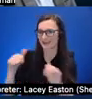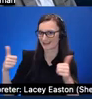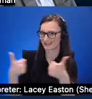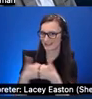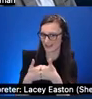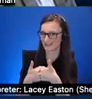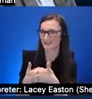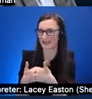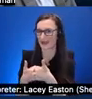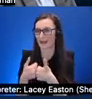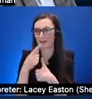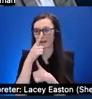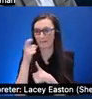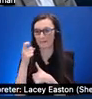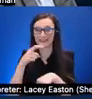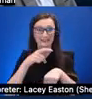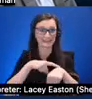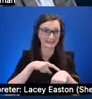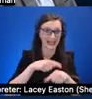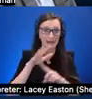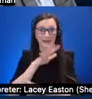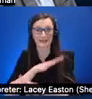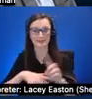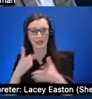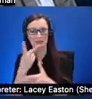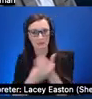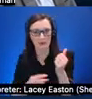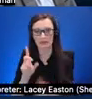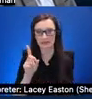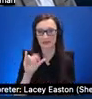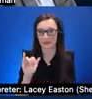the time and space are both dynamic and the user oftentimes will have a lot of information around